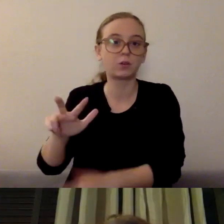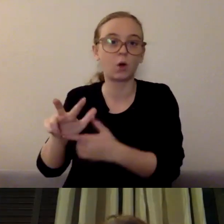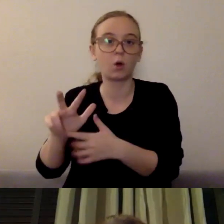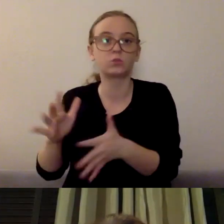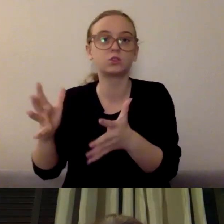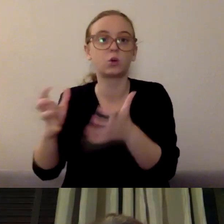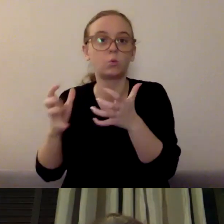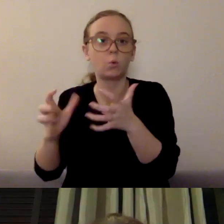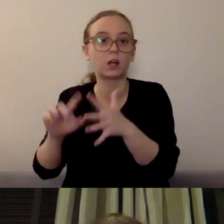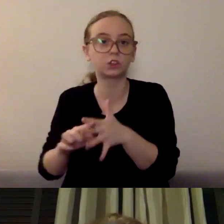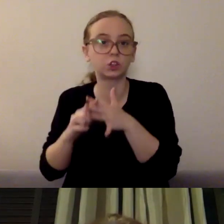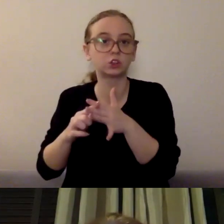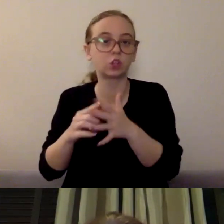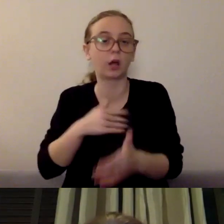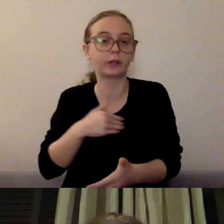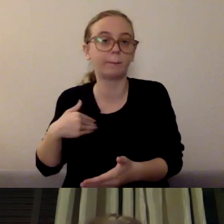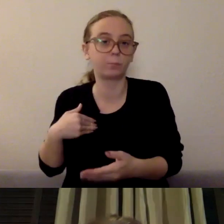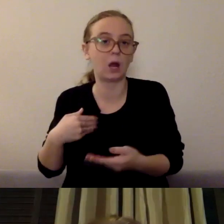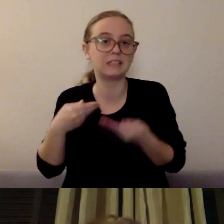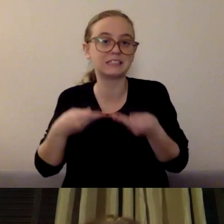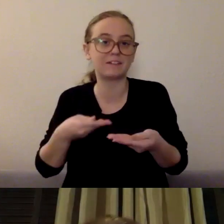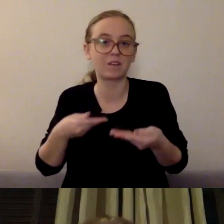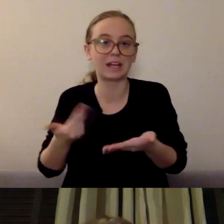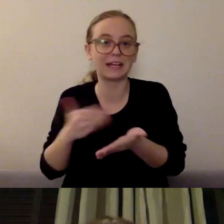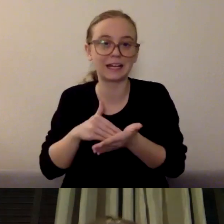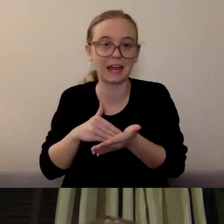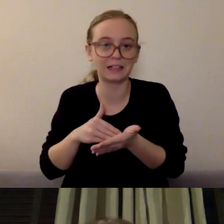You'll see seven-year-olds that are struggling with staying in potty train.